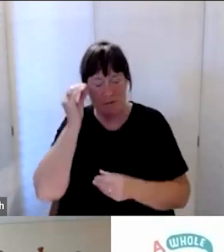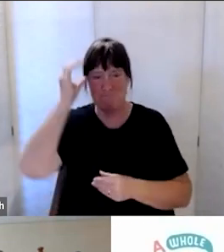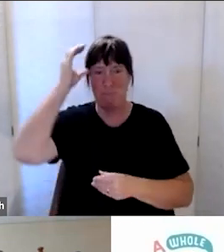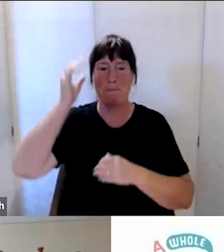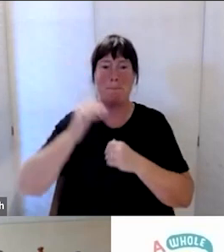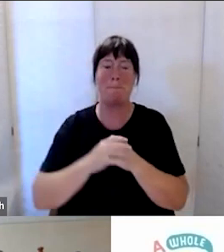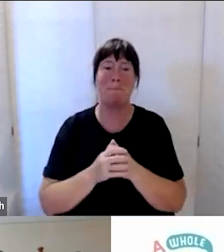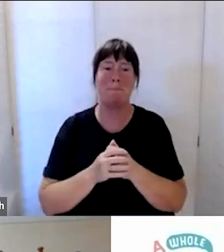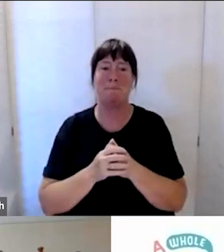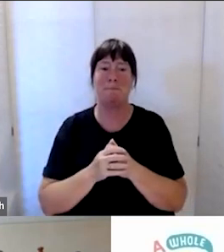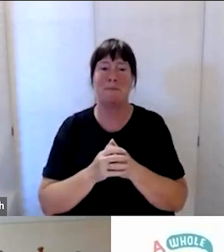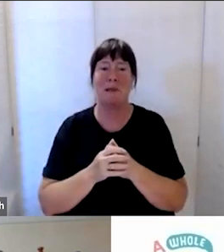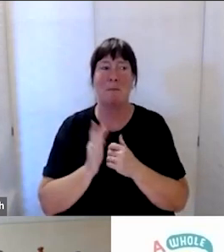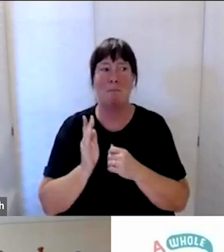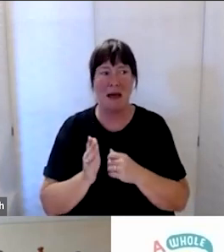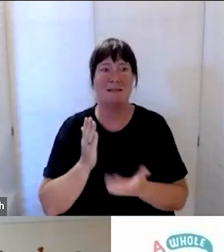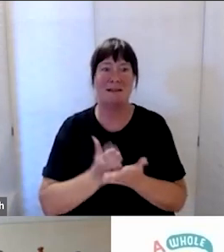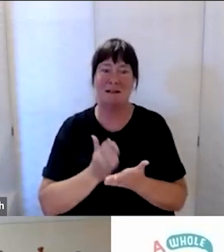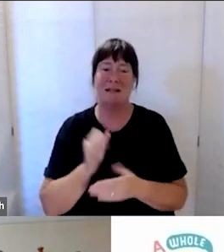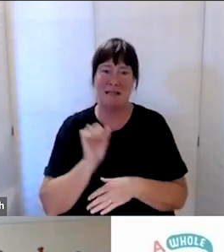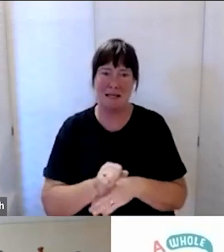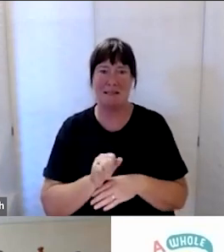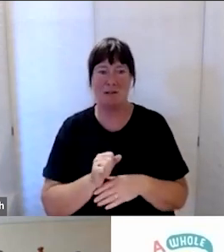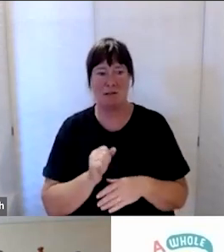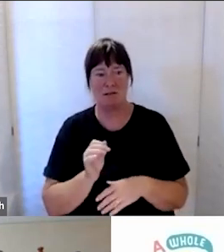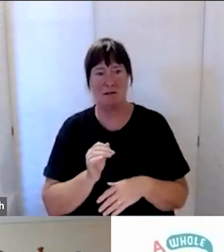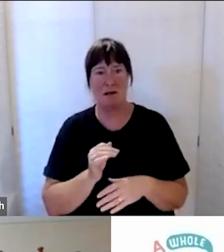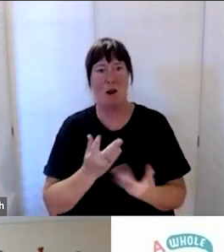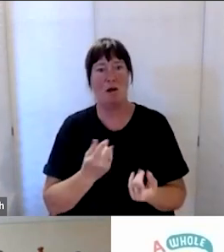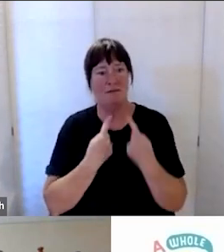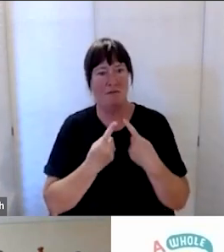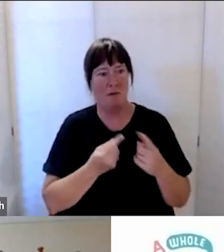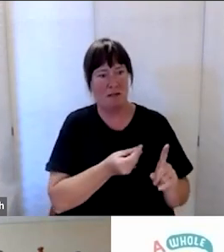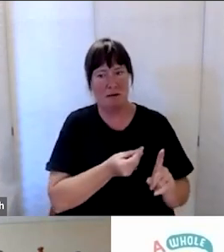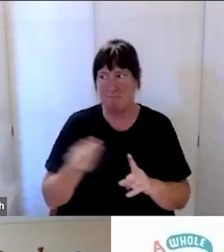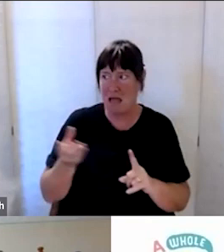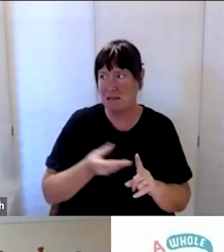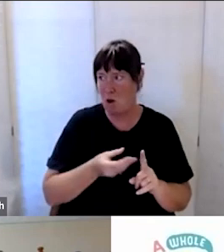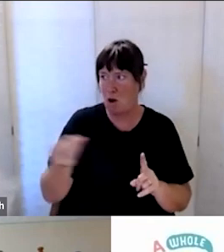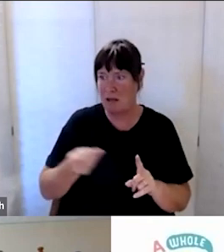But certainly we are continually feeding information up and sideways and wherever